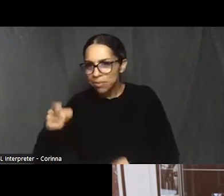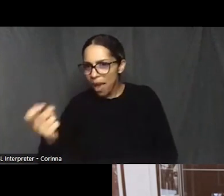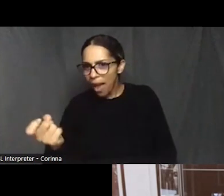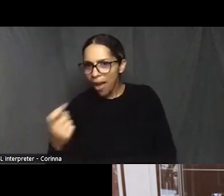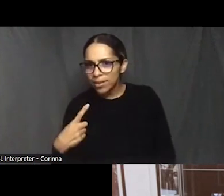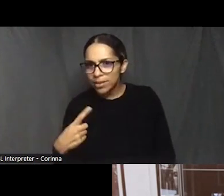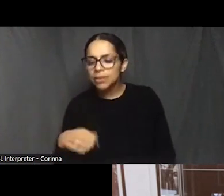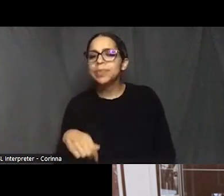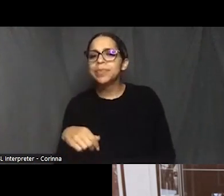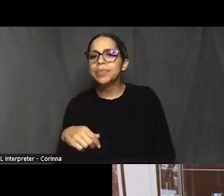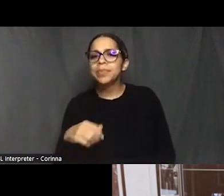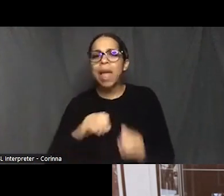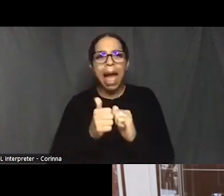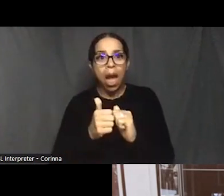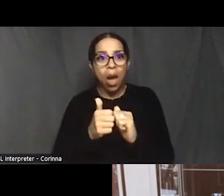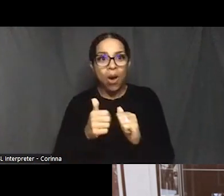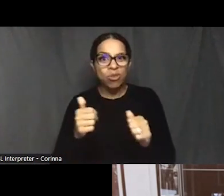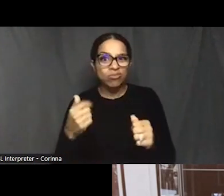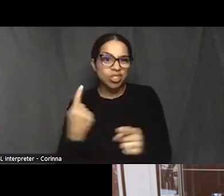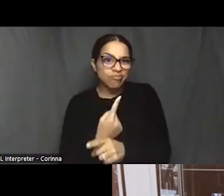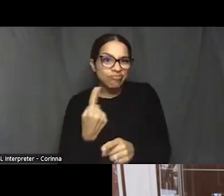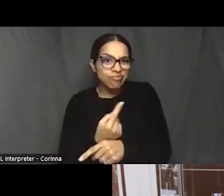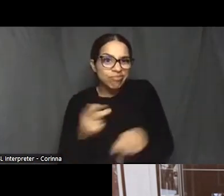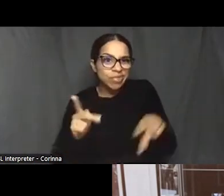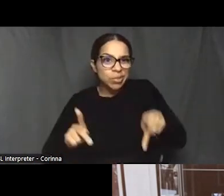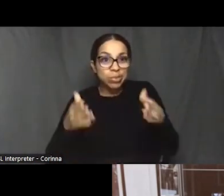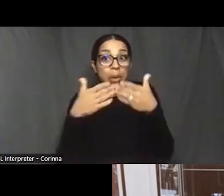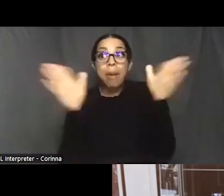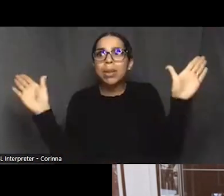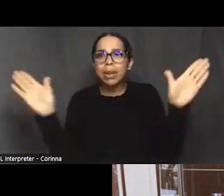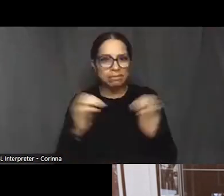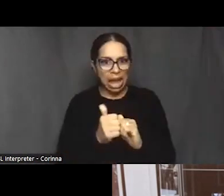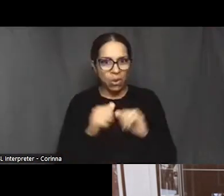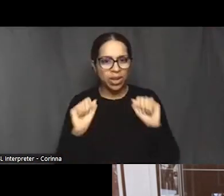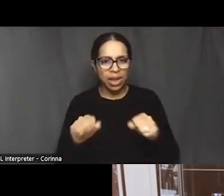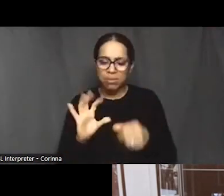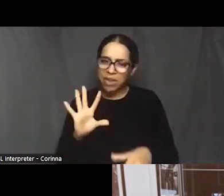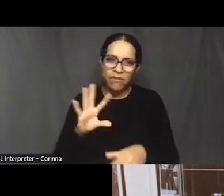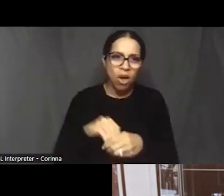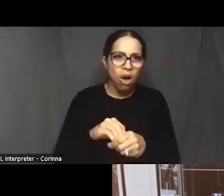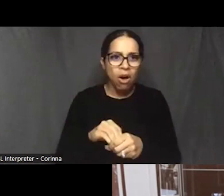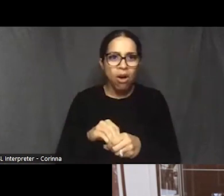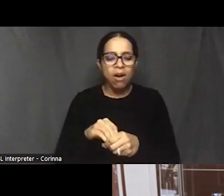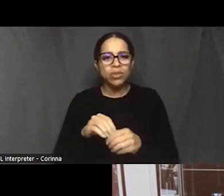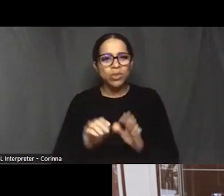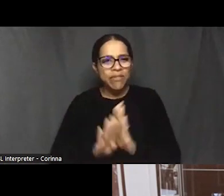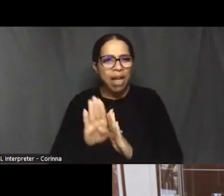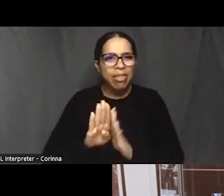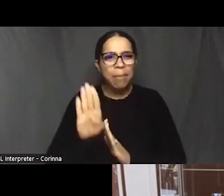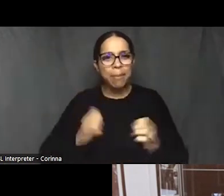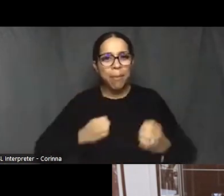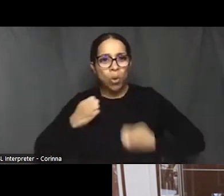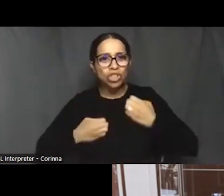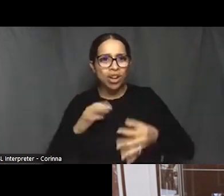the public people like us watching today can get involved to develop an emotional connection to projects in this film and others